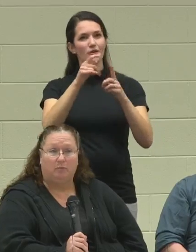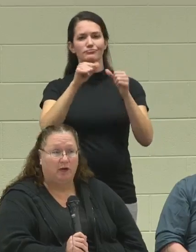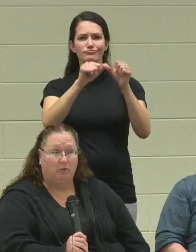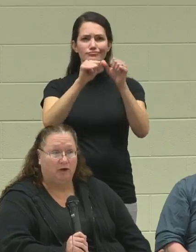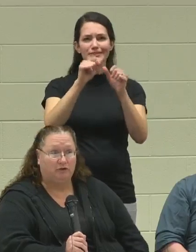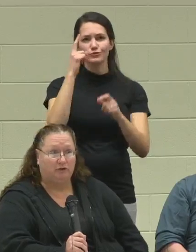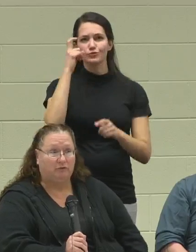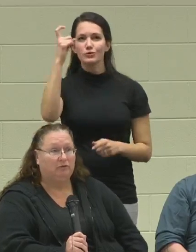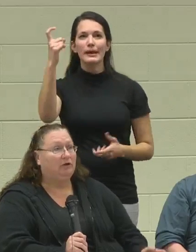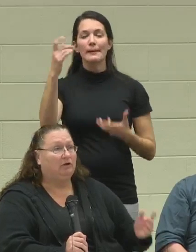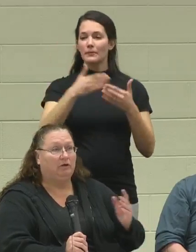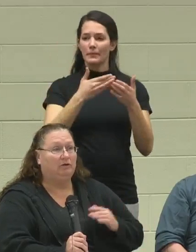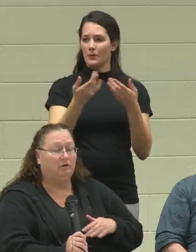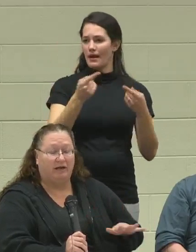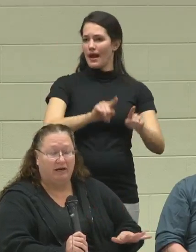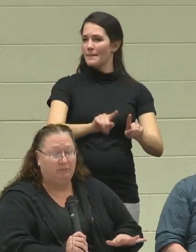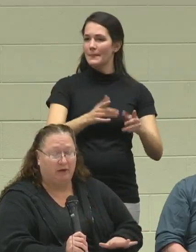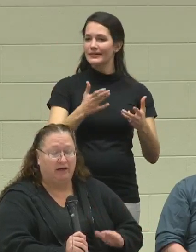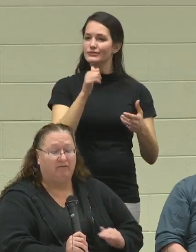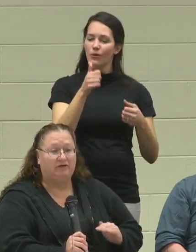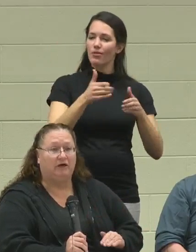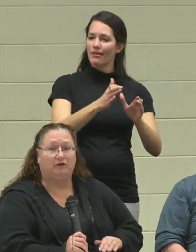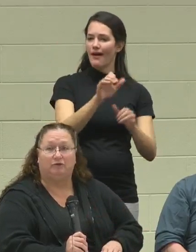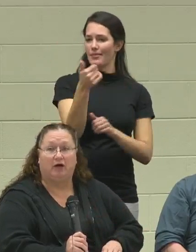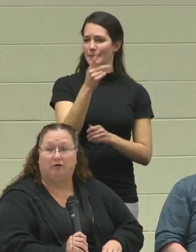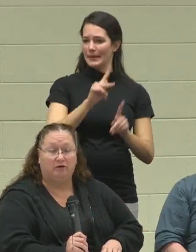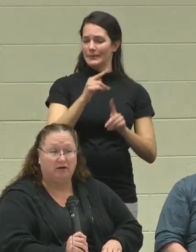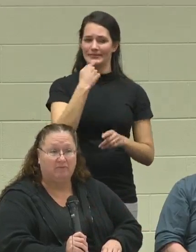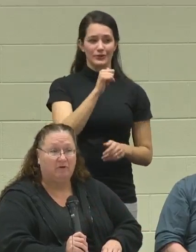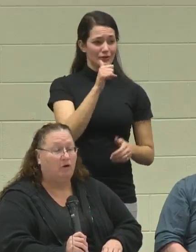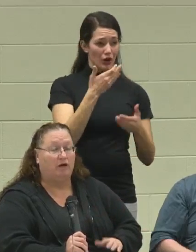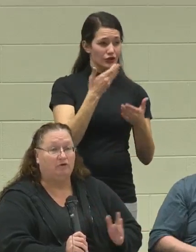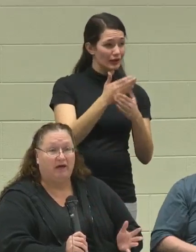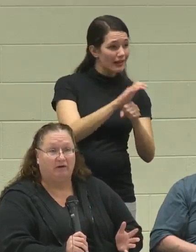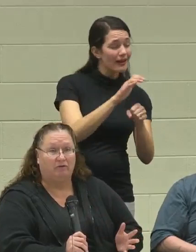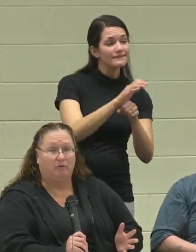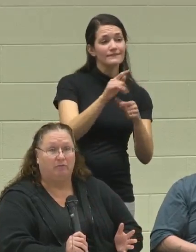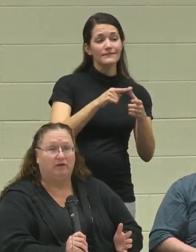No matter what you do, you don't let anybody ever tell you you're not good enough, and you can't do it."